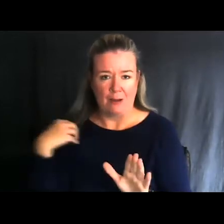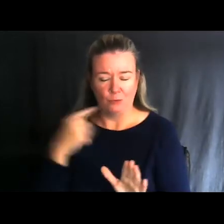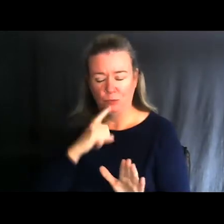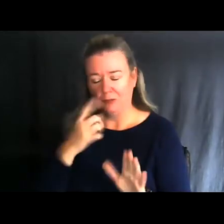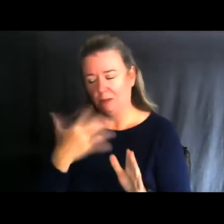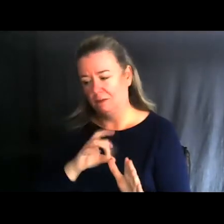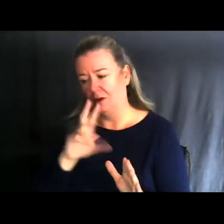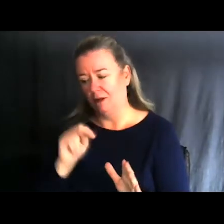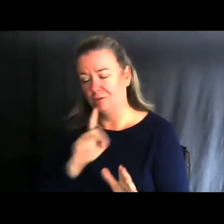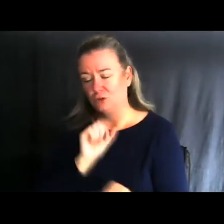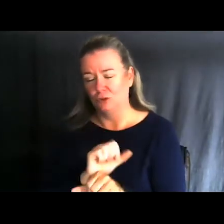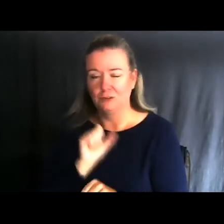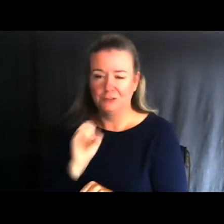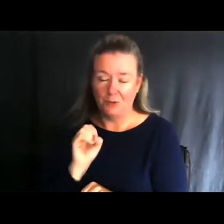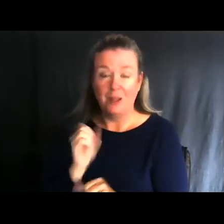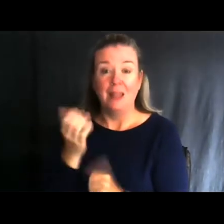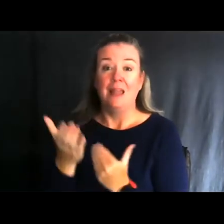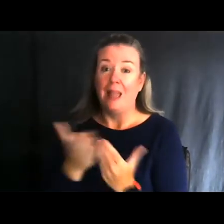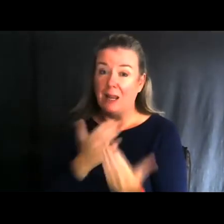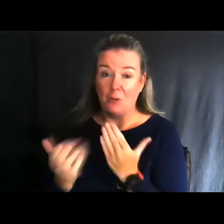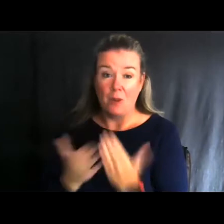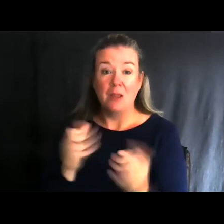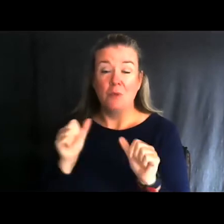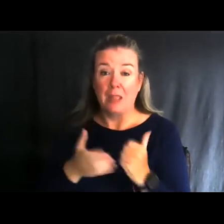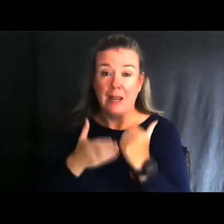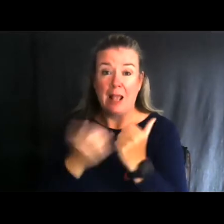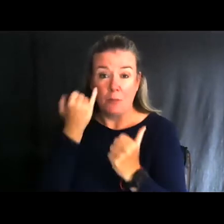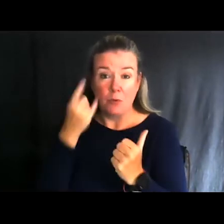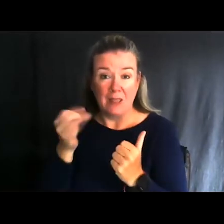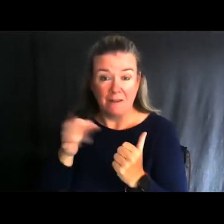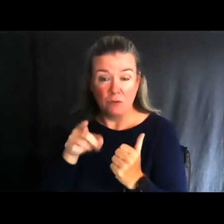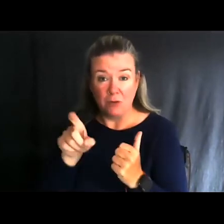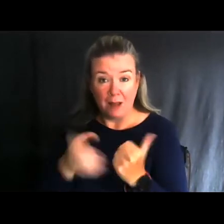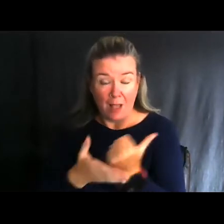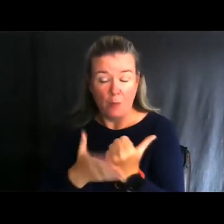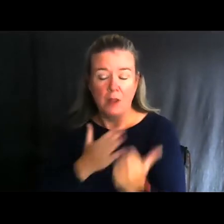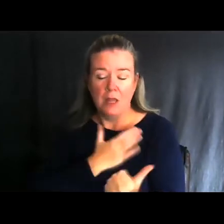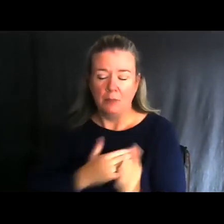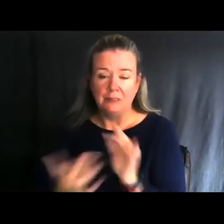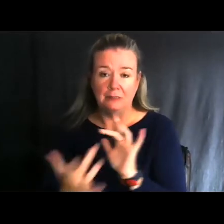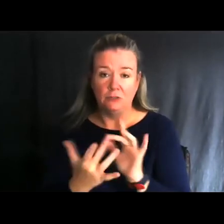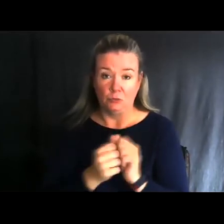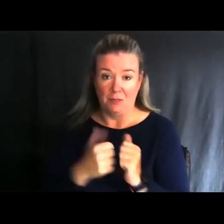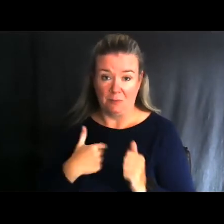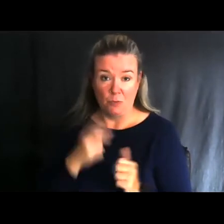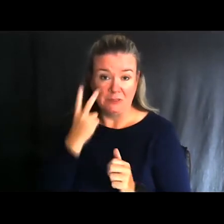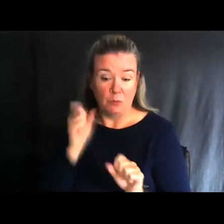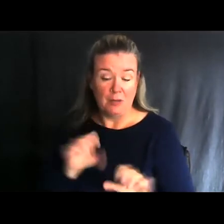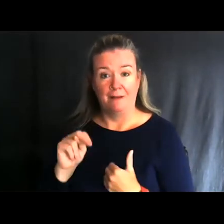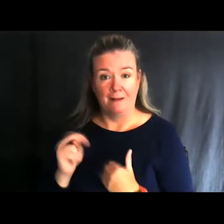that's for sure So, if we can help anybody, please get in touch with me and we’ll see what we can do for you.